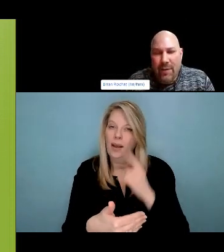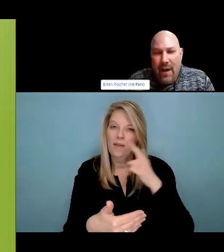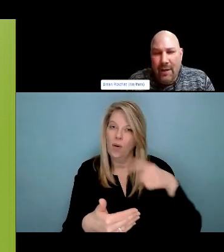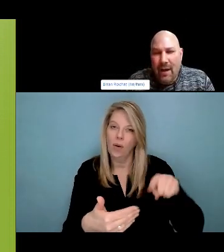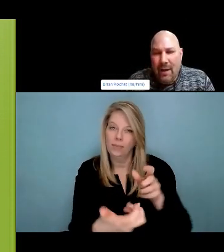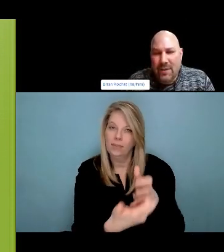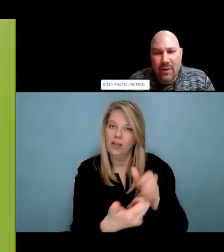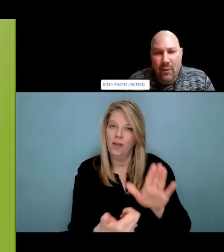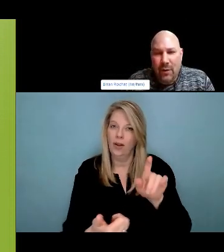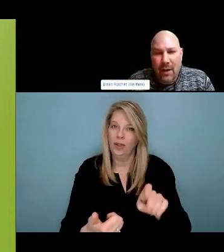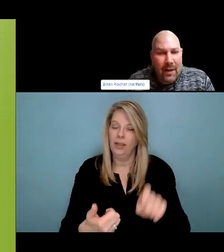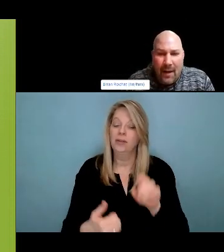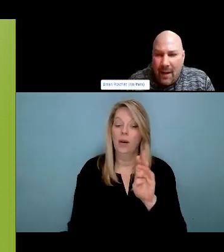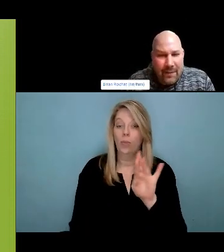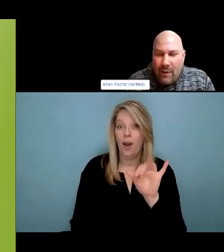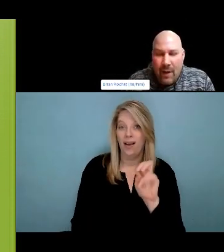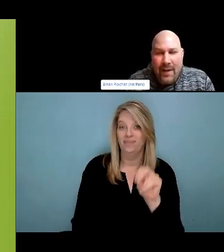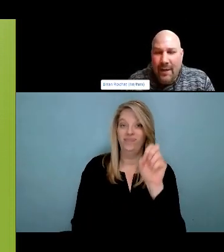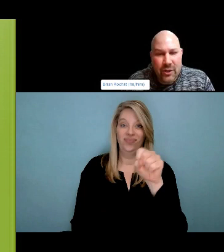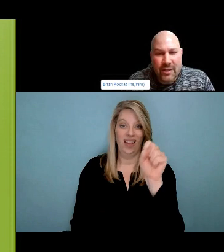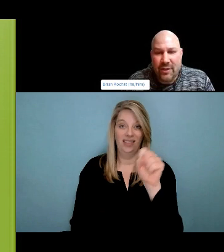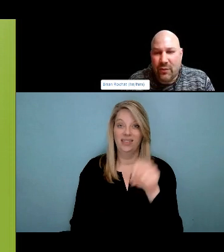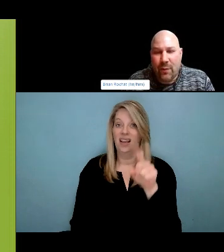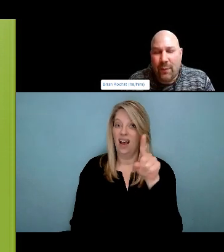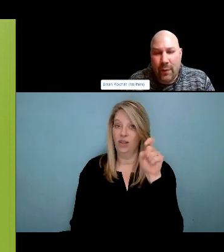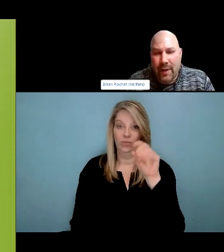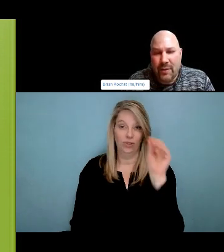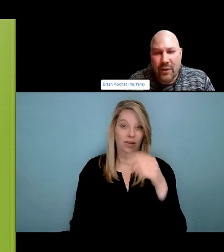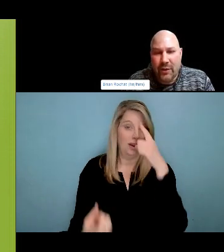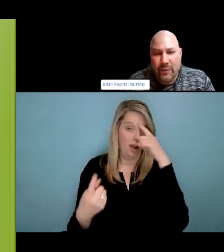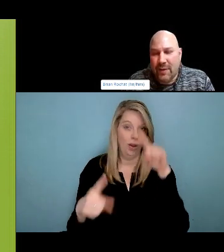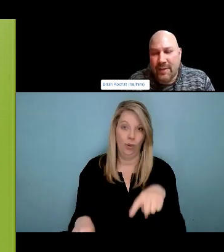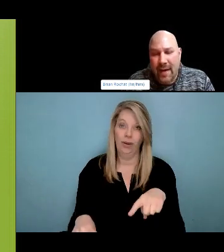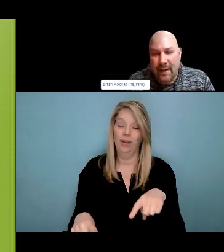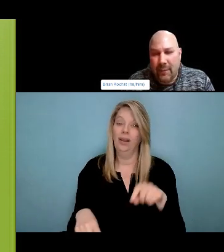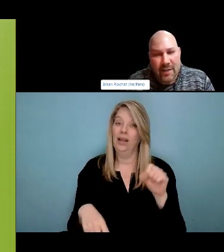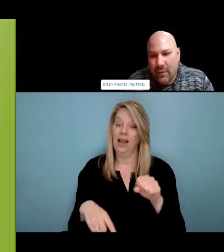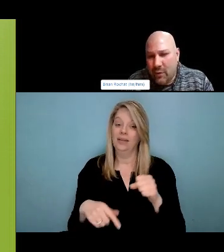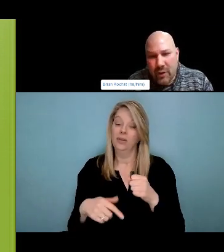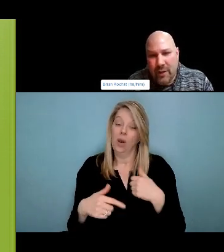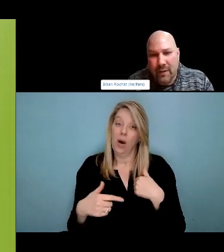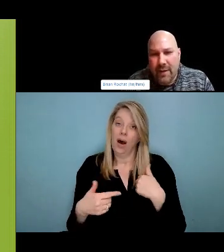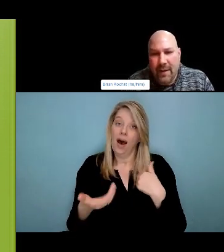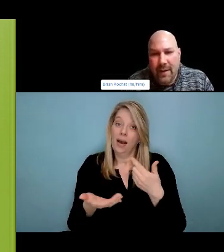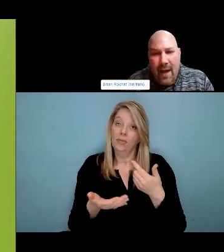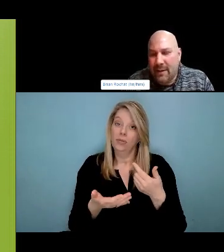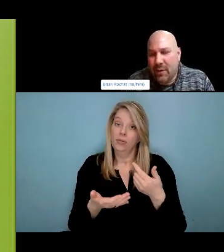with their substance use, there is often, and many, many folks who work in the field